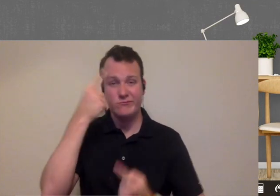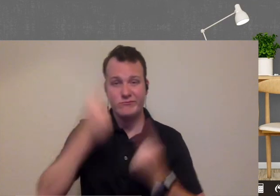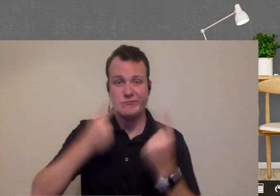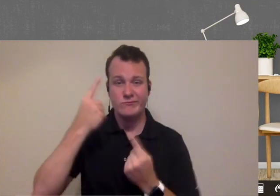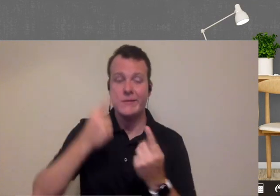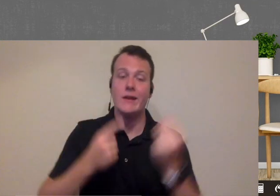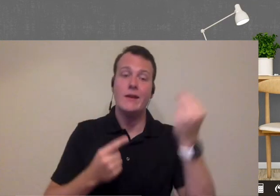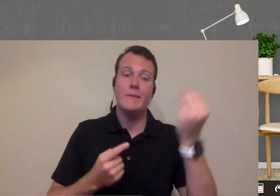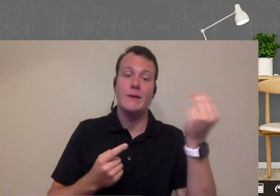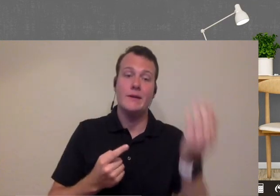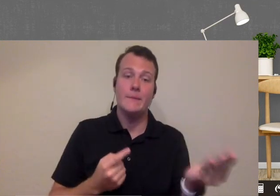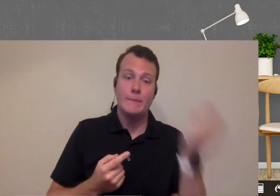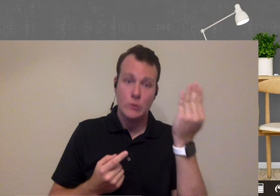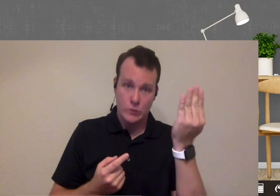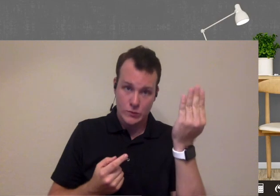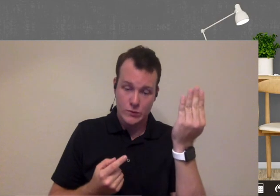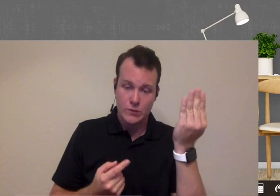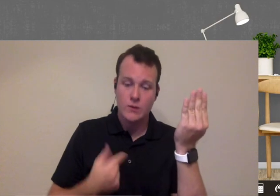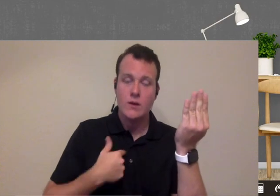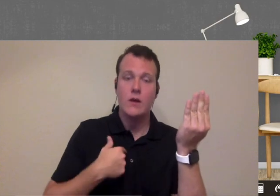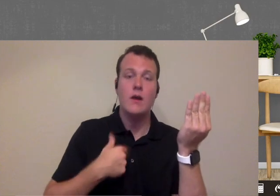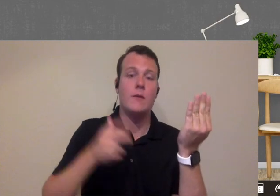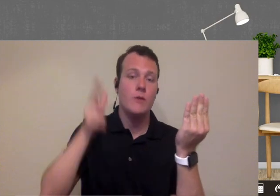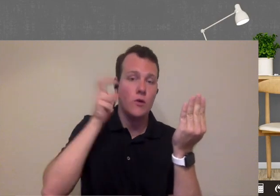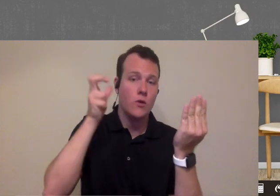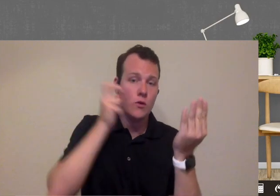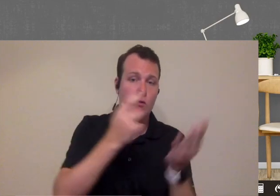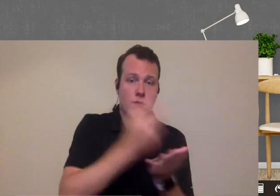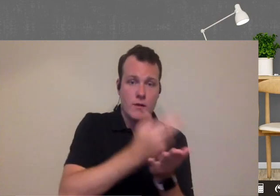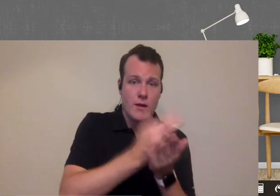have to consider saying okay well on Monday mornings I do or already have in